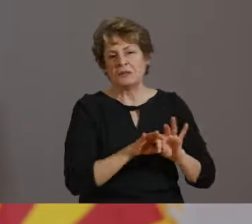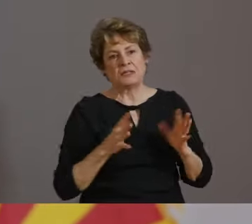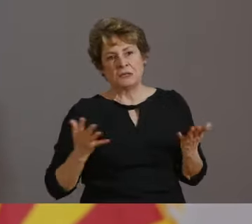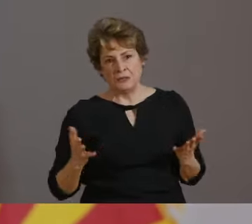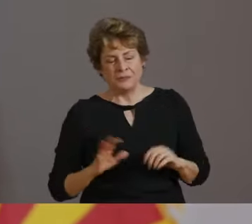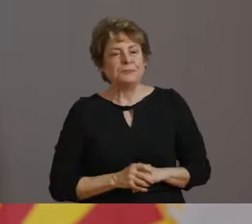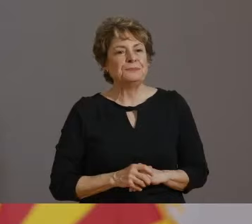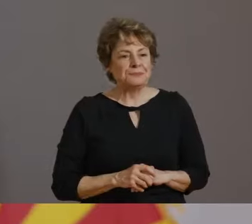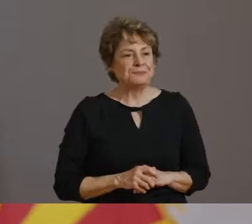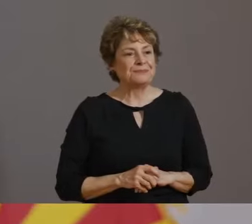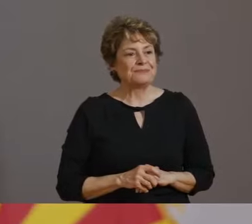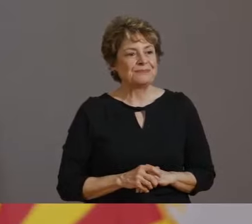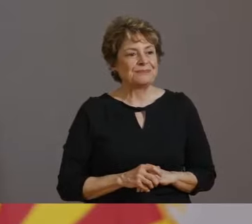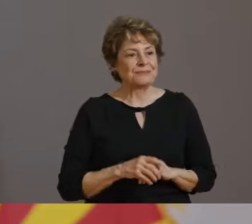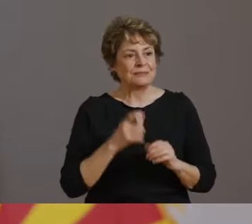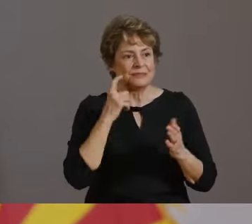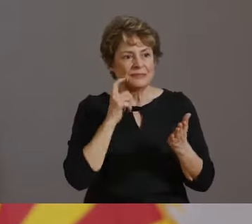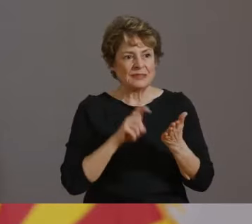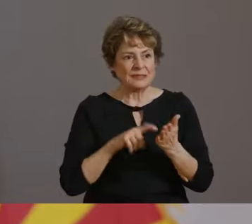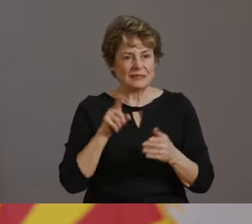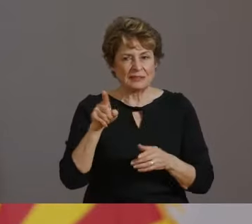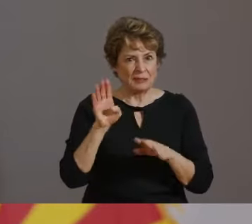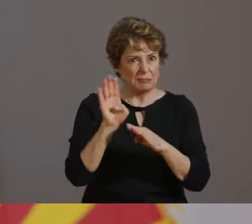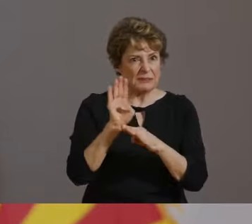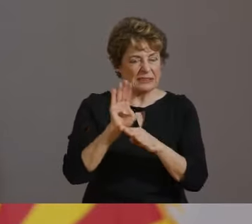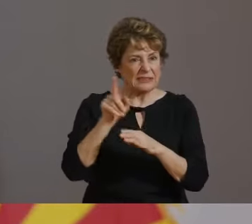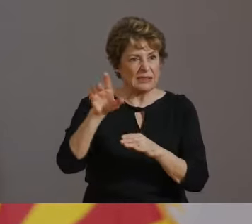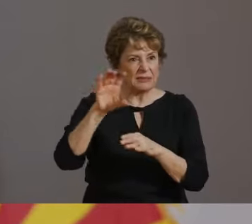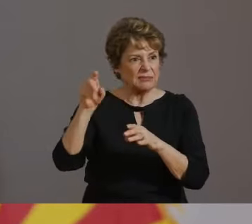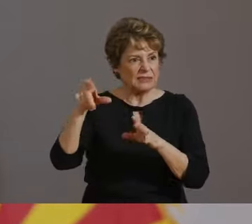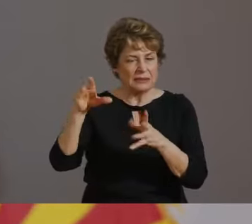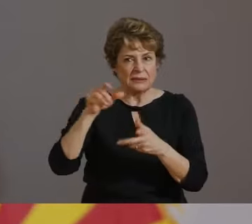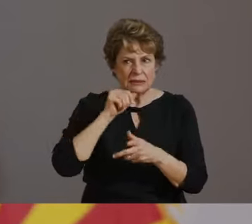WERE ESTABLISHED FOR THE SAFETY OF CUSTOMERS, EMPLOYEES, AND THE PUBLIC, WE ENCOURAGE YOU